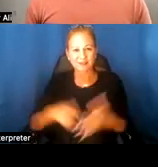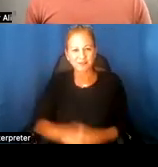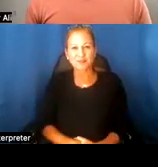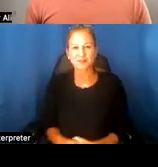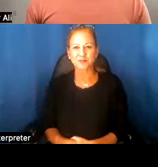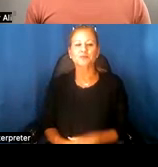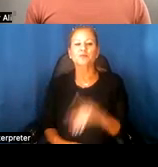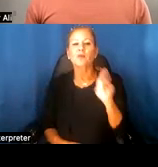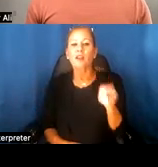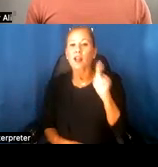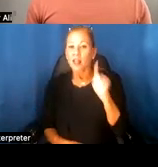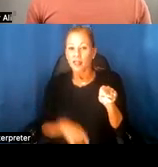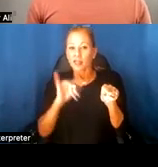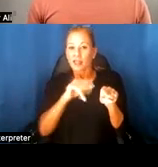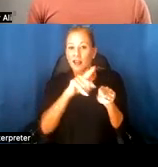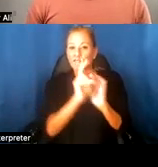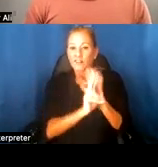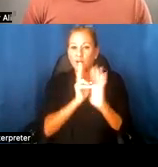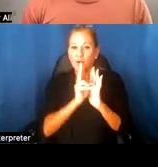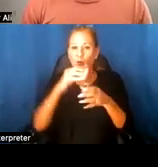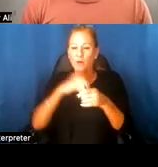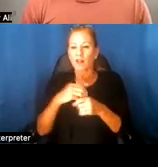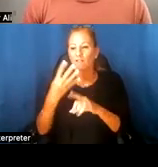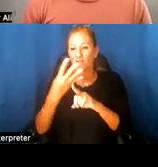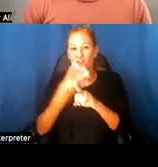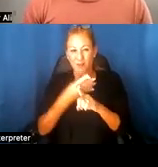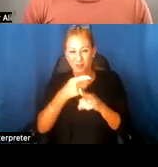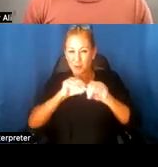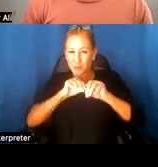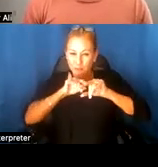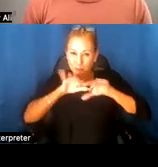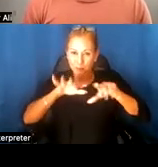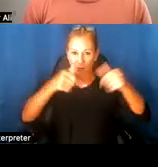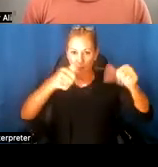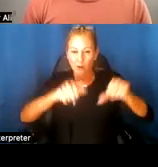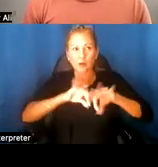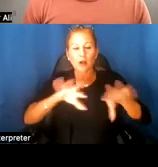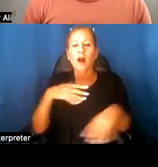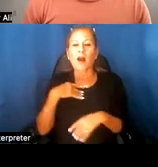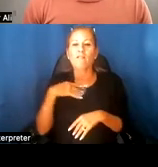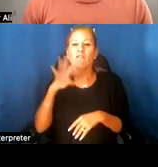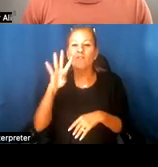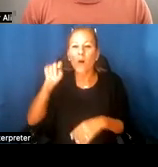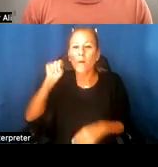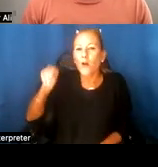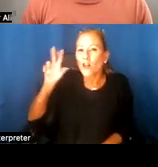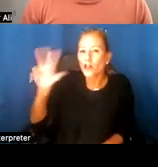So this video, within four months of it being posted racked up 4.3 million views,